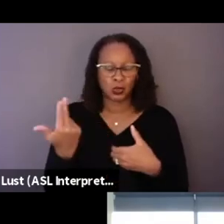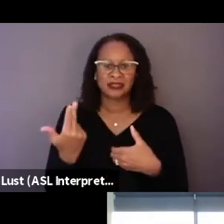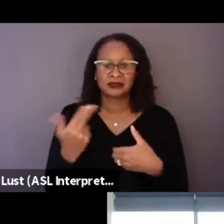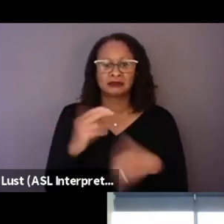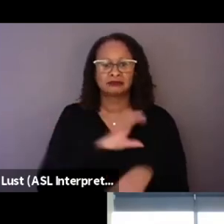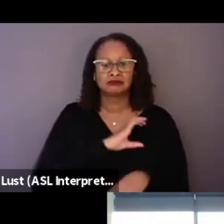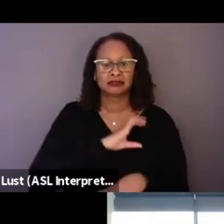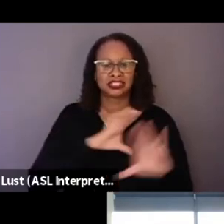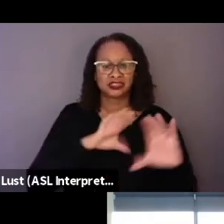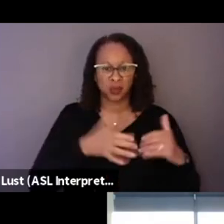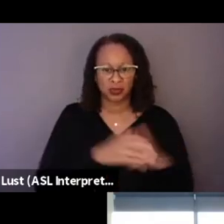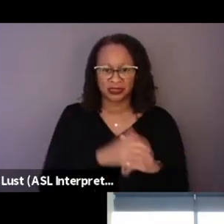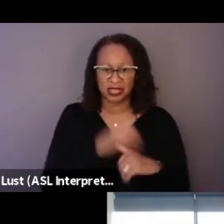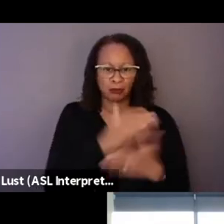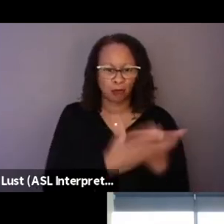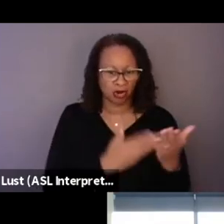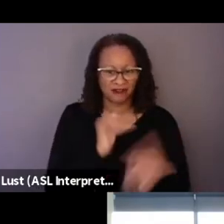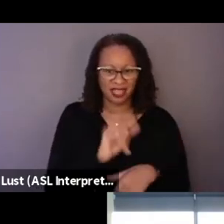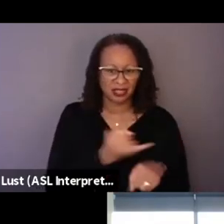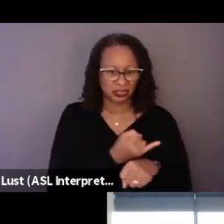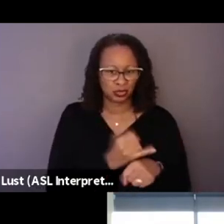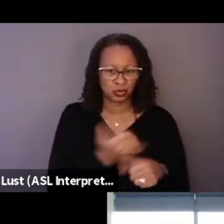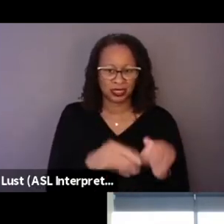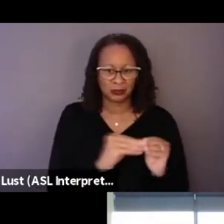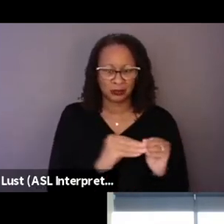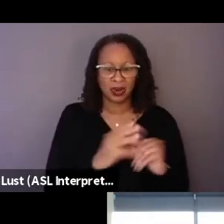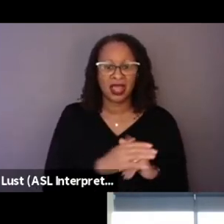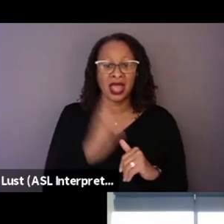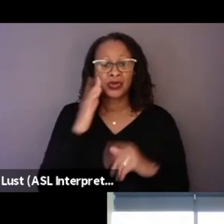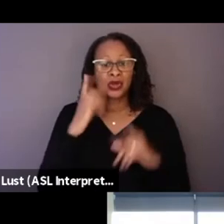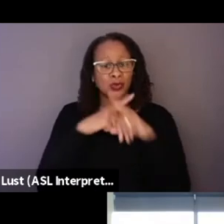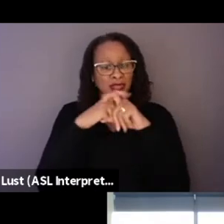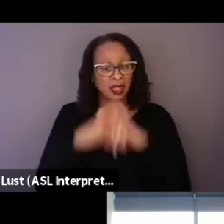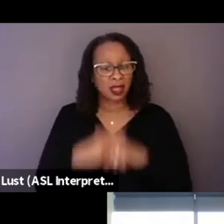I think, and we know that it was a complicated decision,